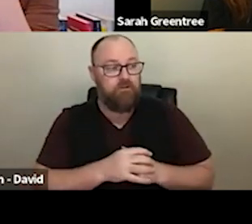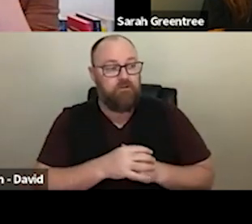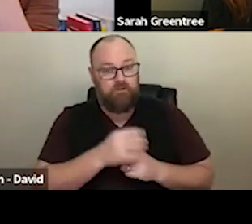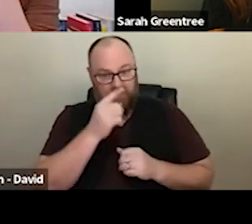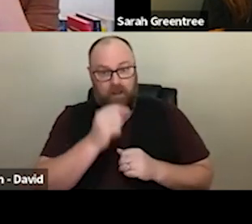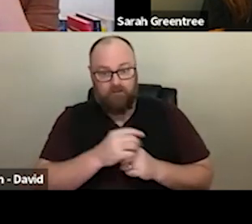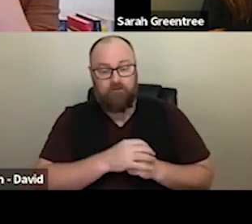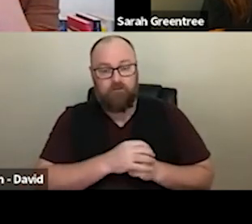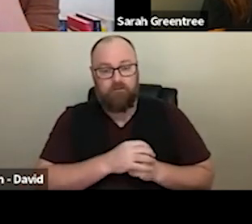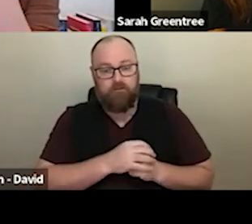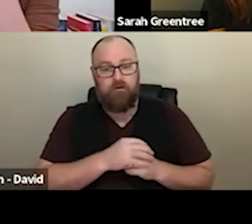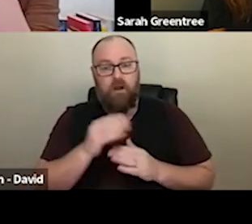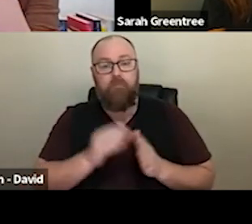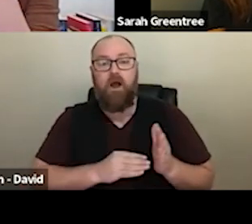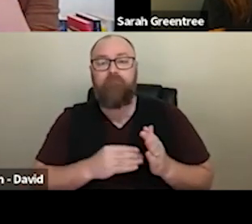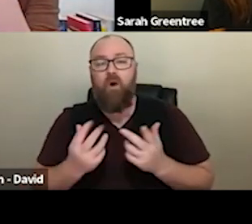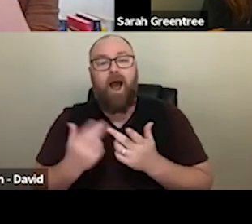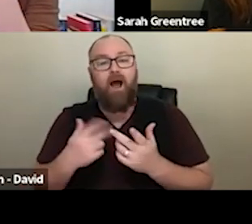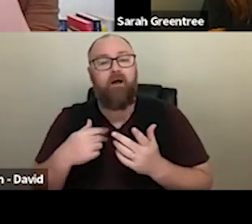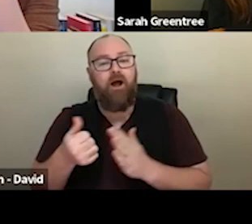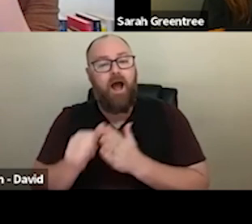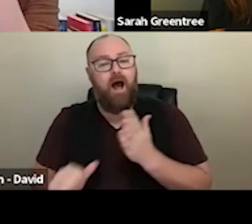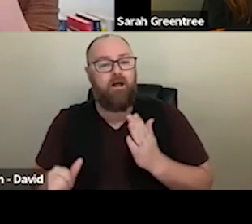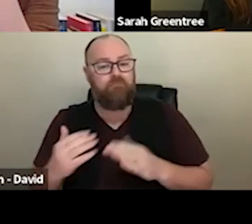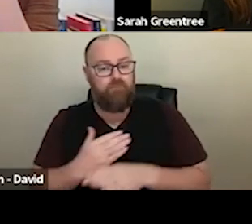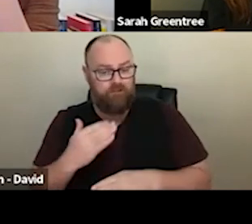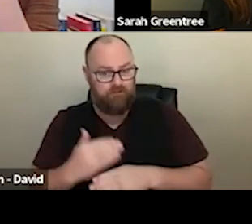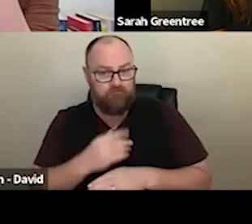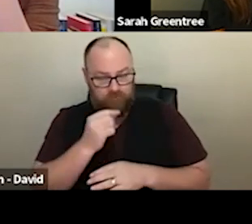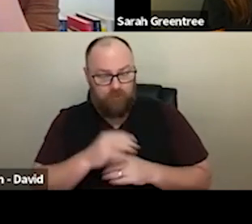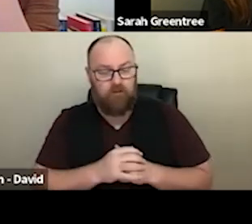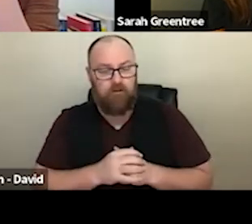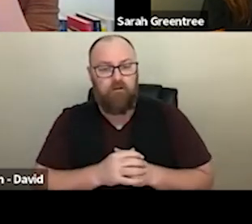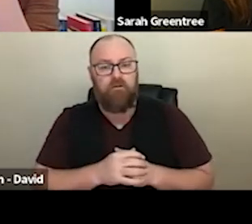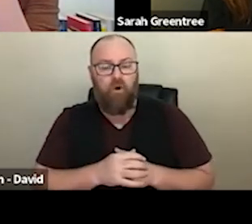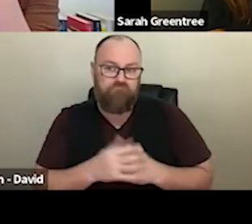choose to apply to other arts practice areas. So for example some of our theatre First Nations theatre companies in the last four year funding